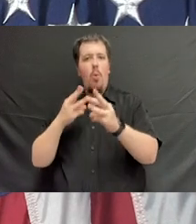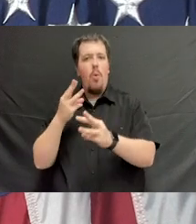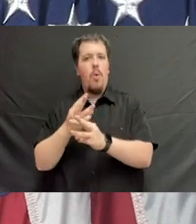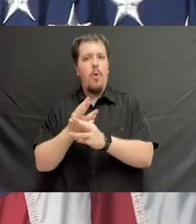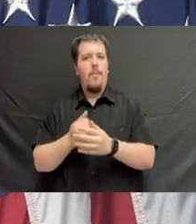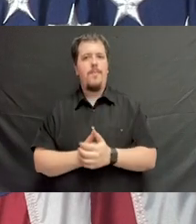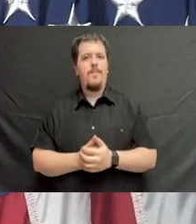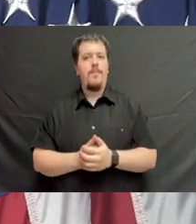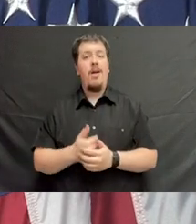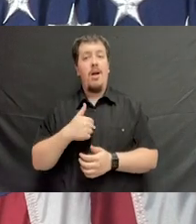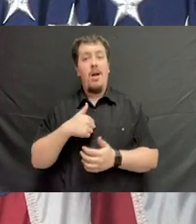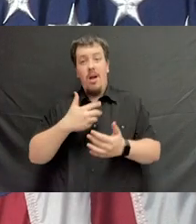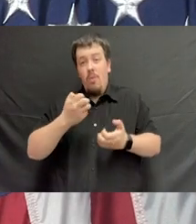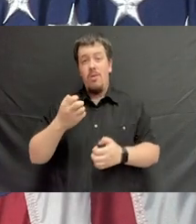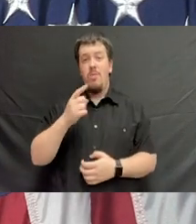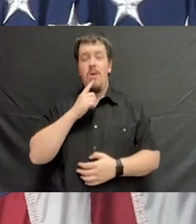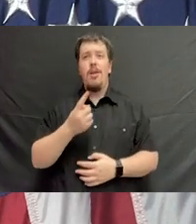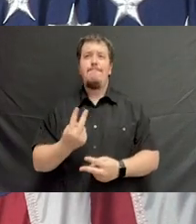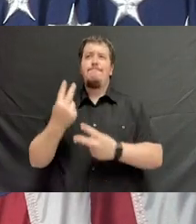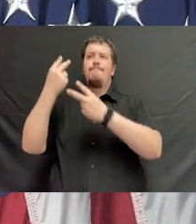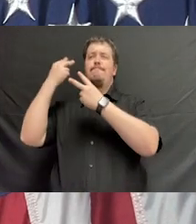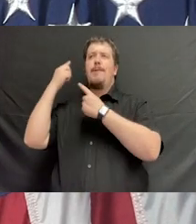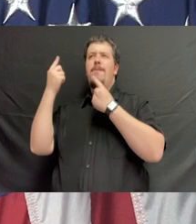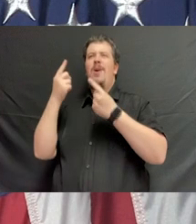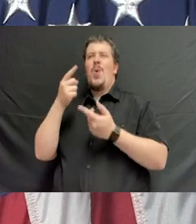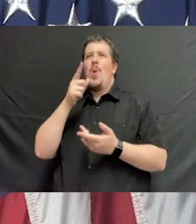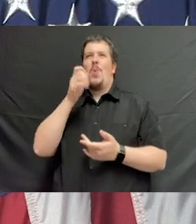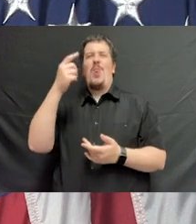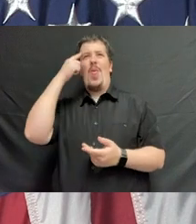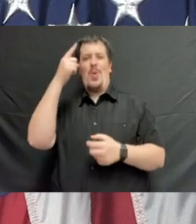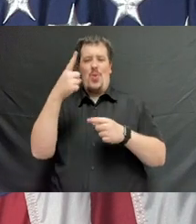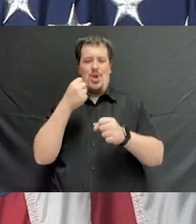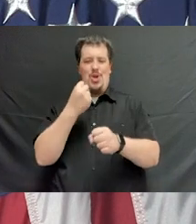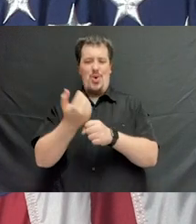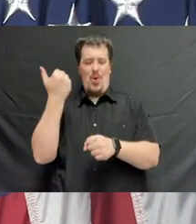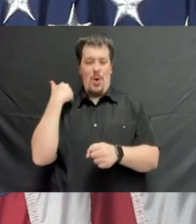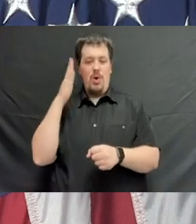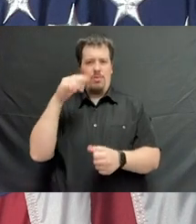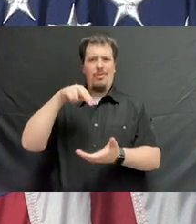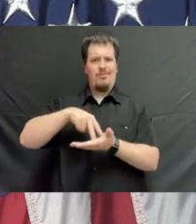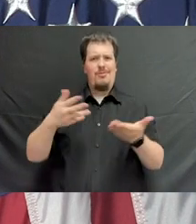I want to go back and reminisce just a little bit. Who would have thought one year ago they would be standing here doing this?